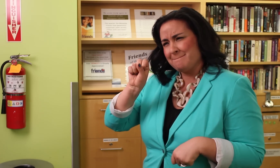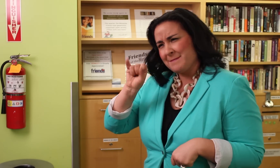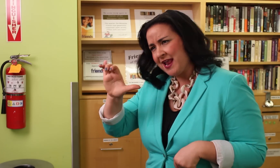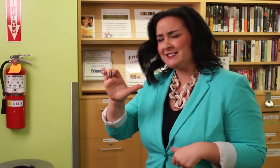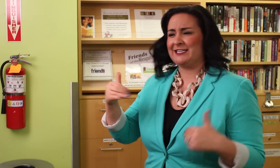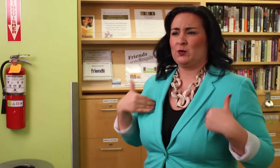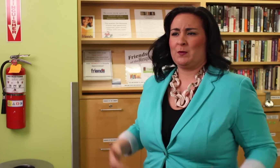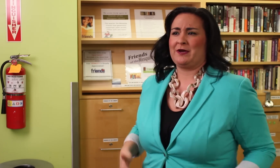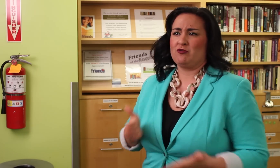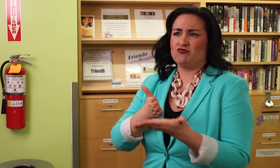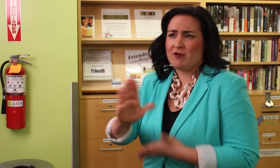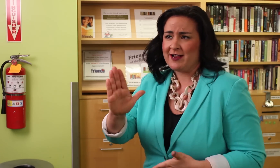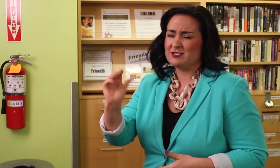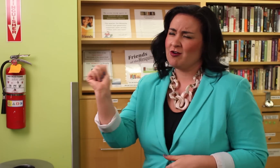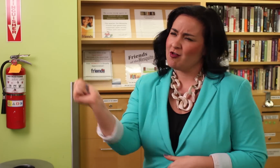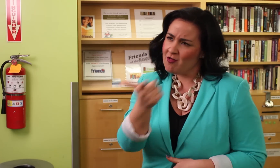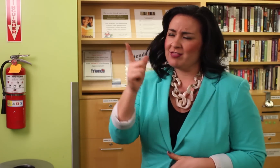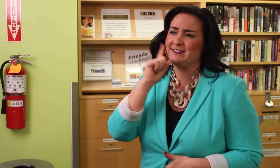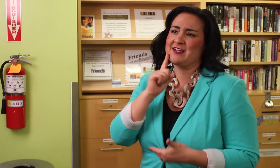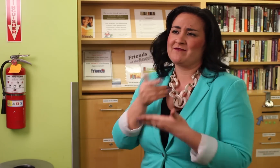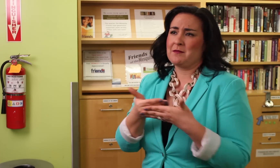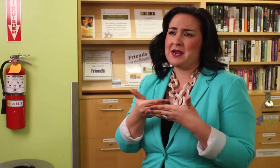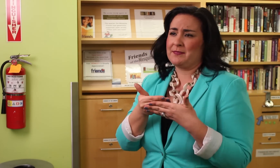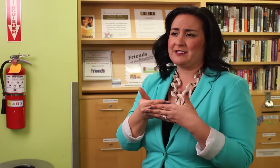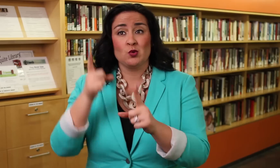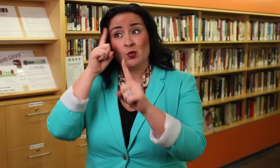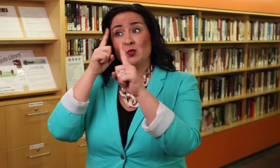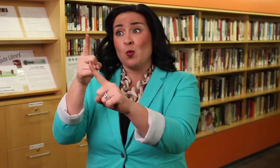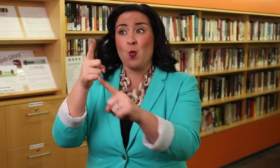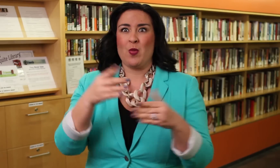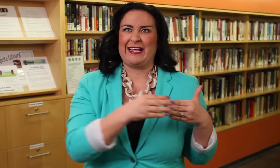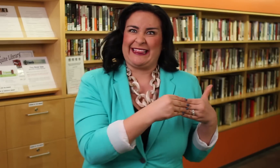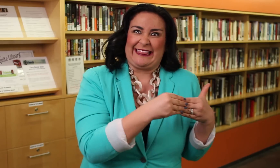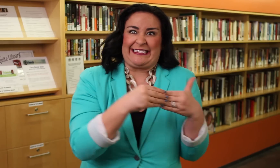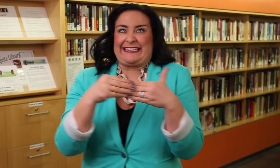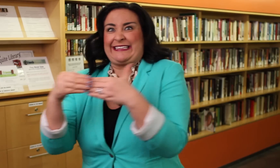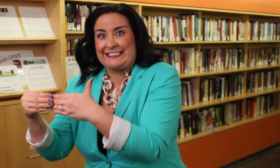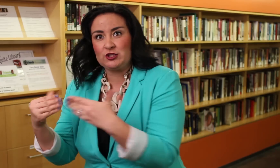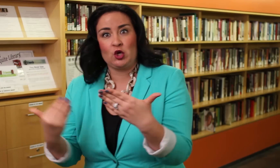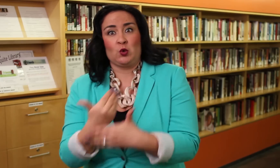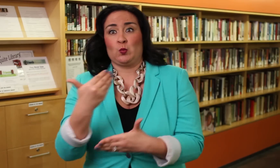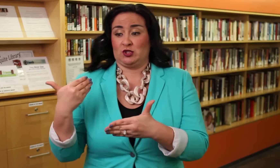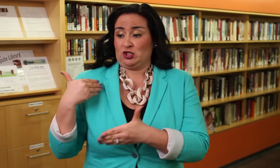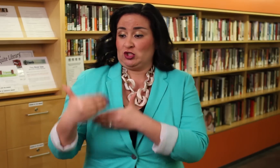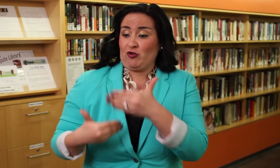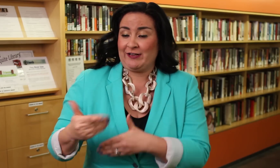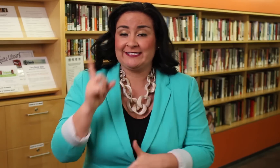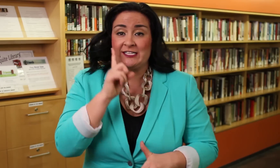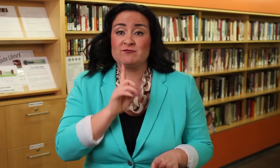Their goal is to lead a new generation of Deaf children to be Kindergarten-ready.